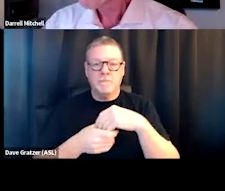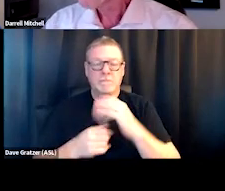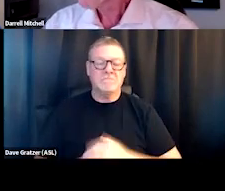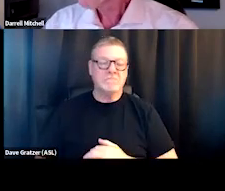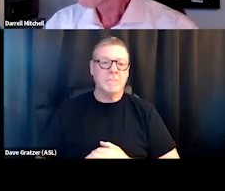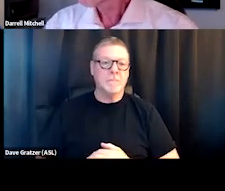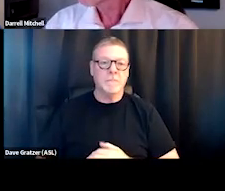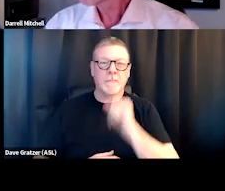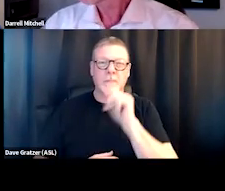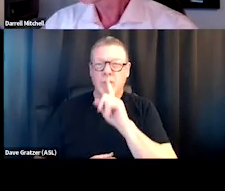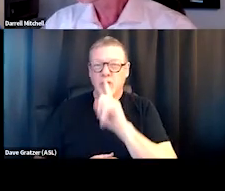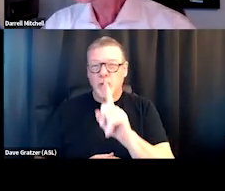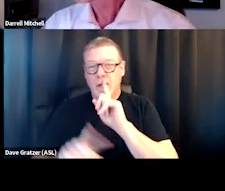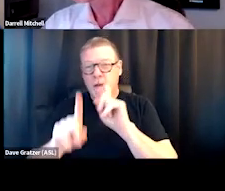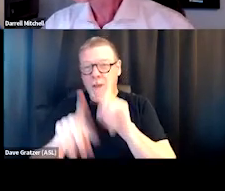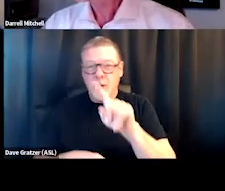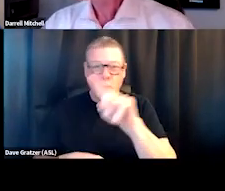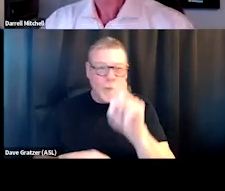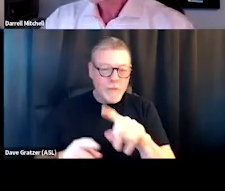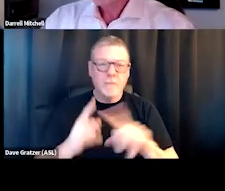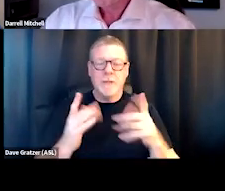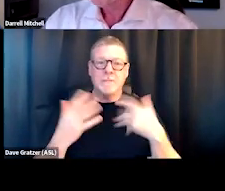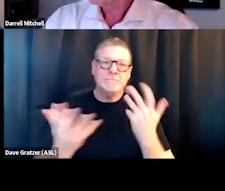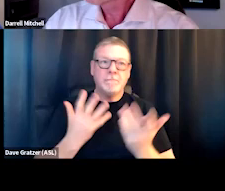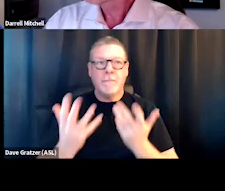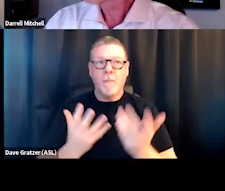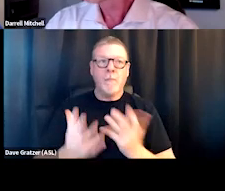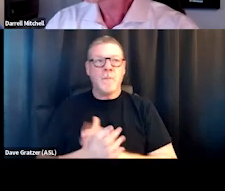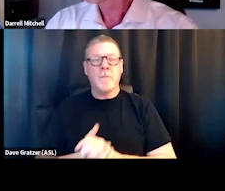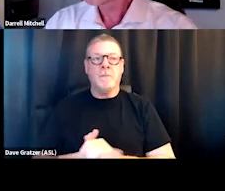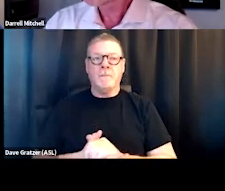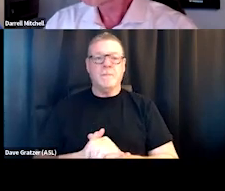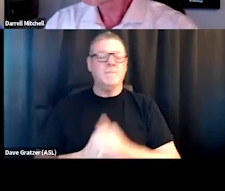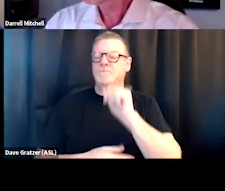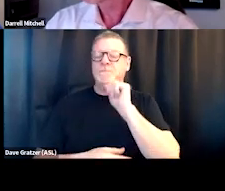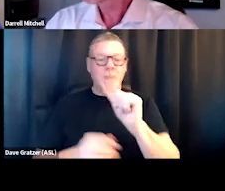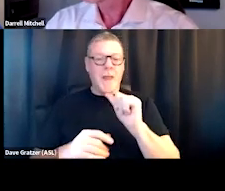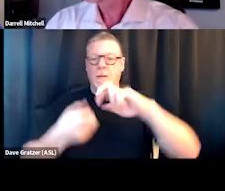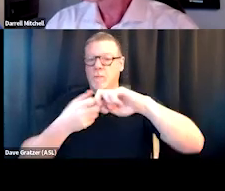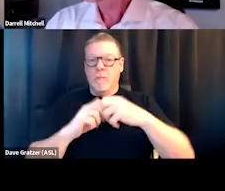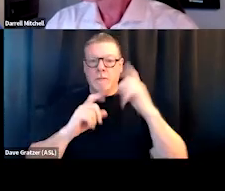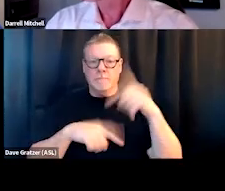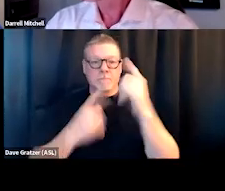Not sure if that answers the question, but it hasn't been a problem in 25 years for me.